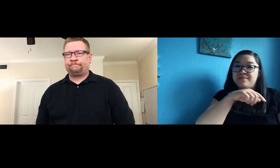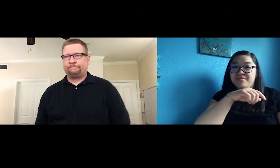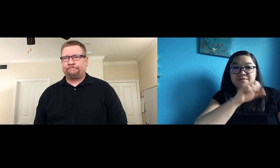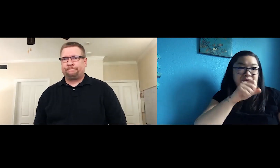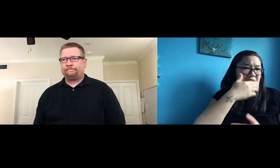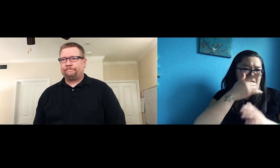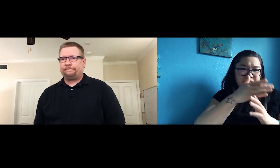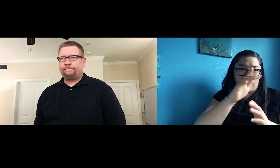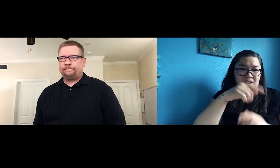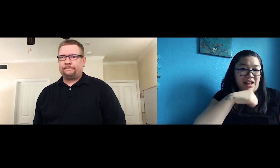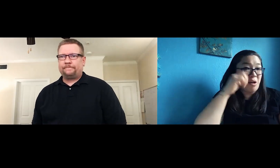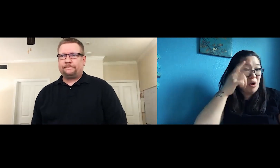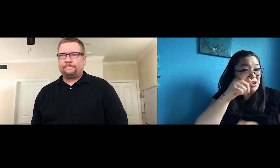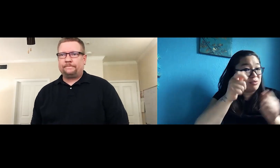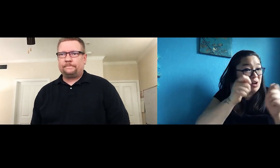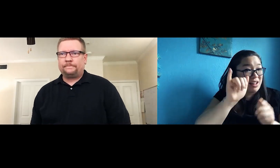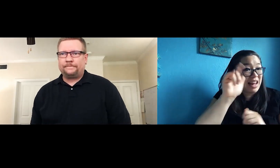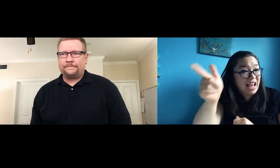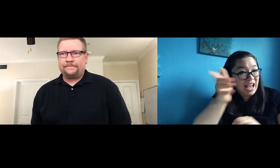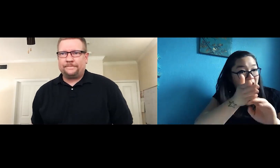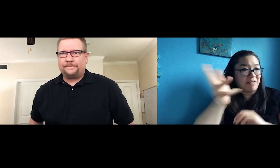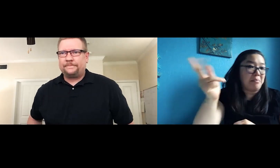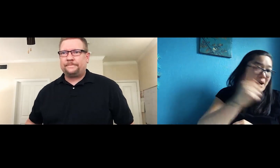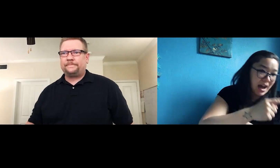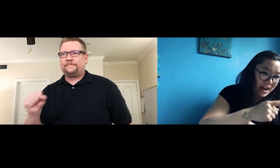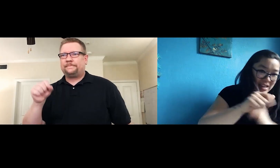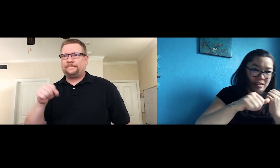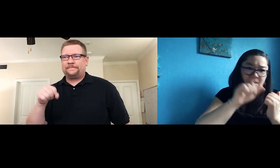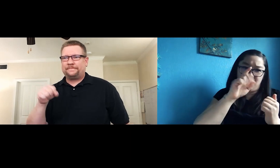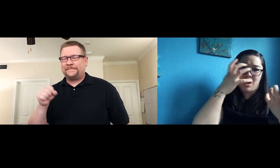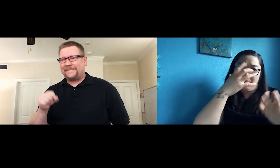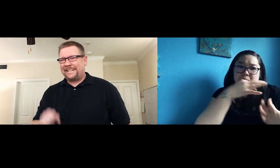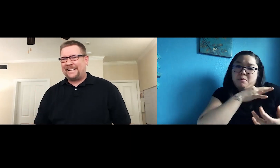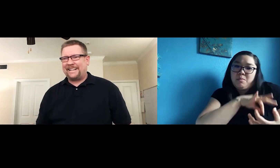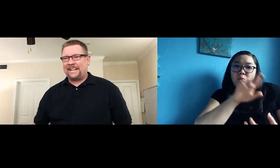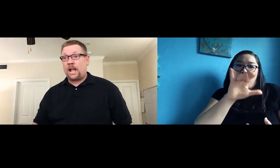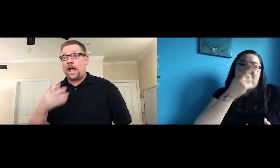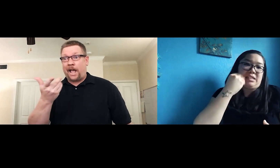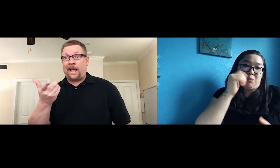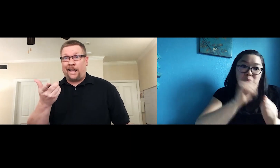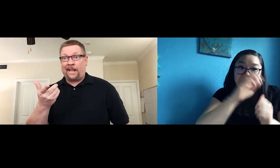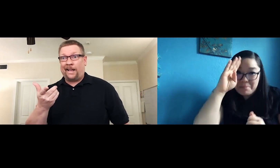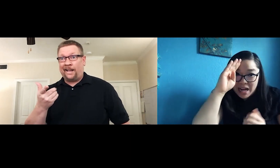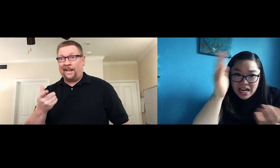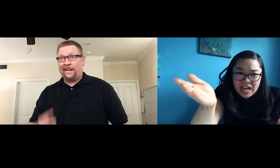Thank you for sharing that. I didn’t realize that you directed later then came back to assistant directing. Yes. What a rich experience. And you had a chance to